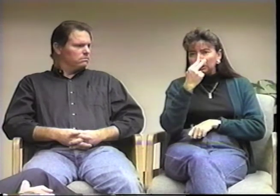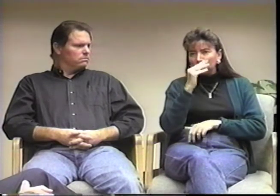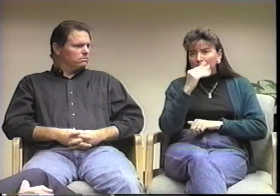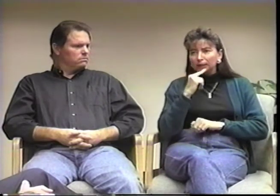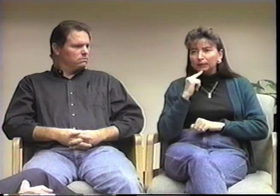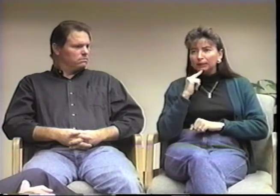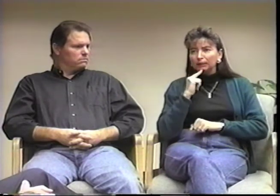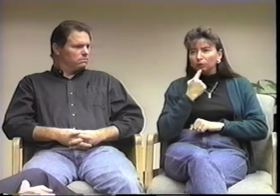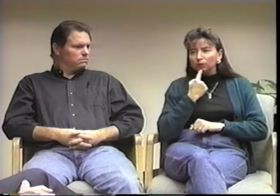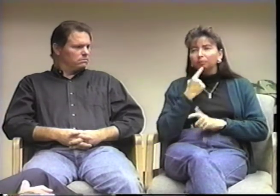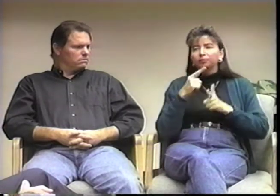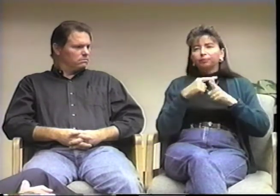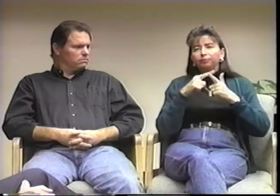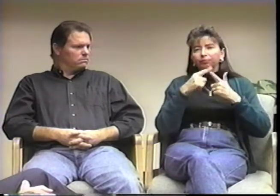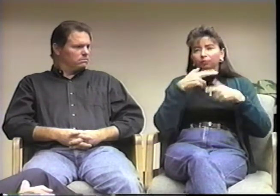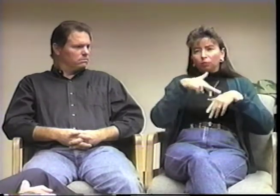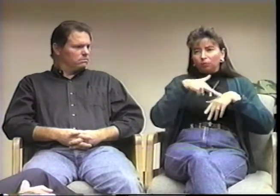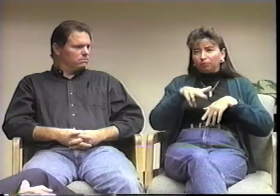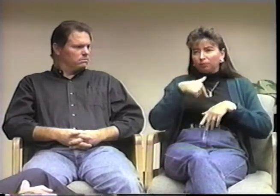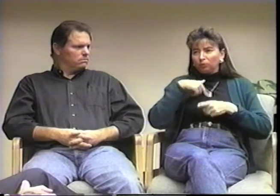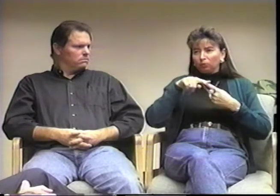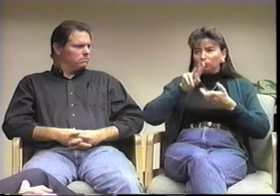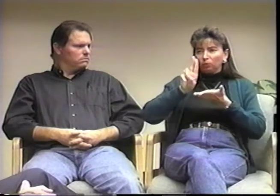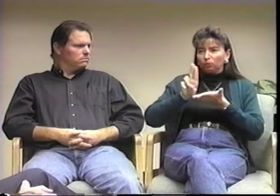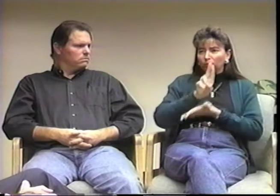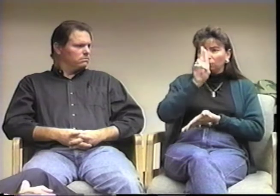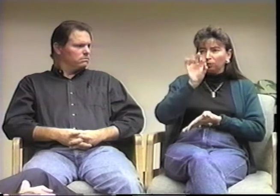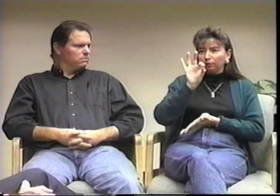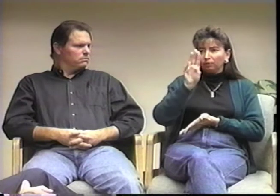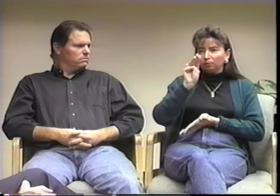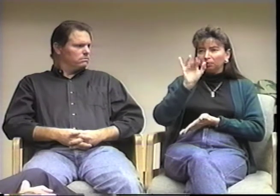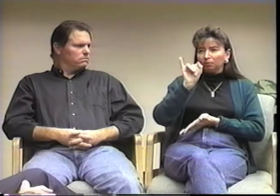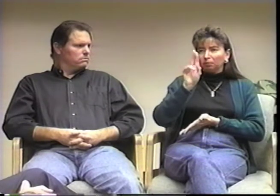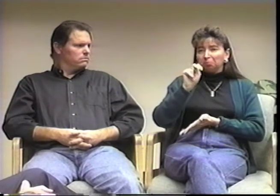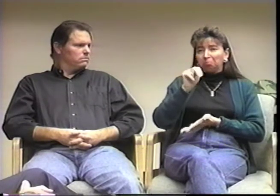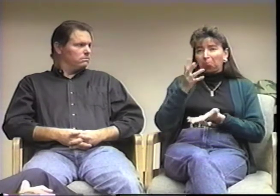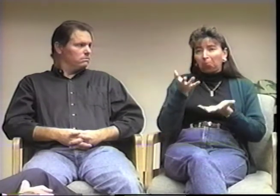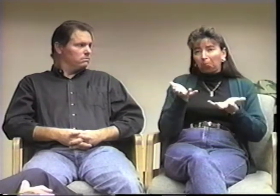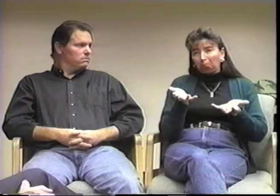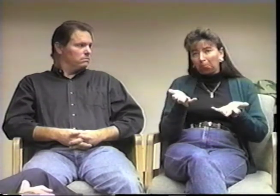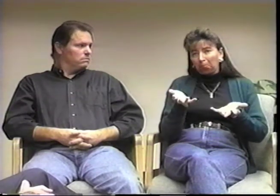so he referred me to the University of Minnesota.